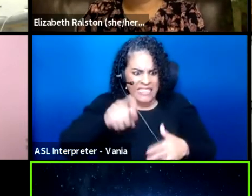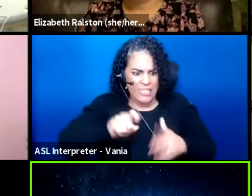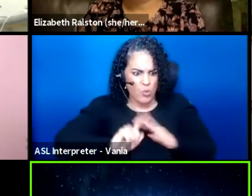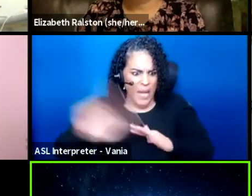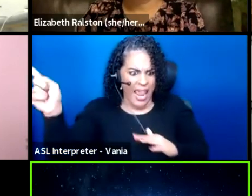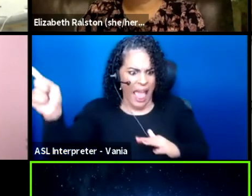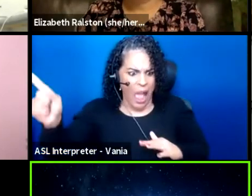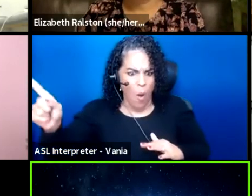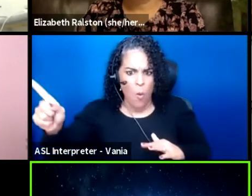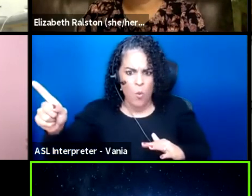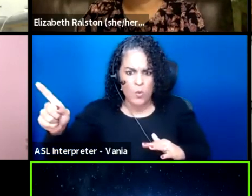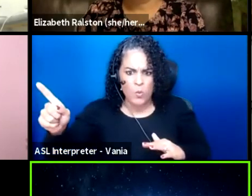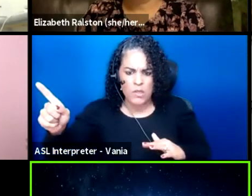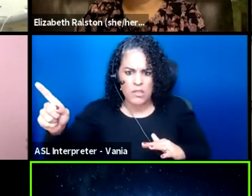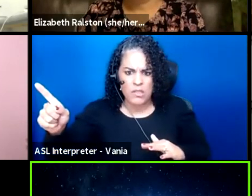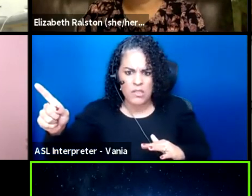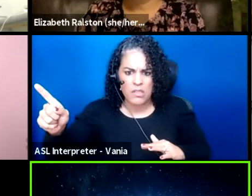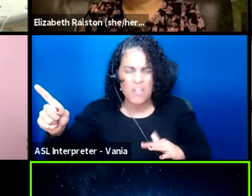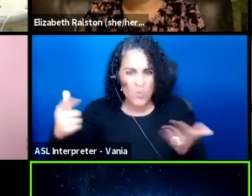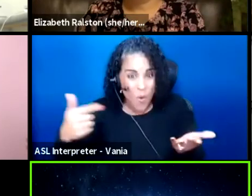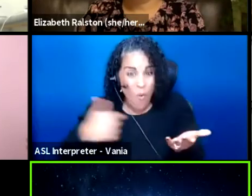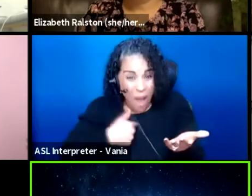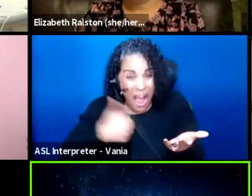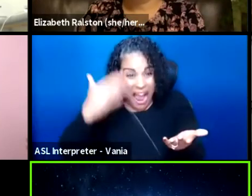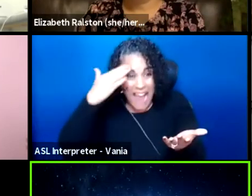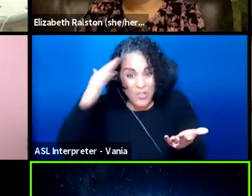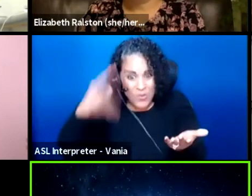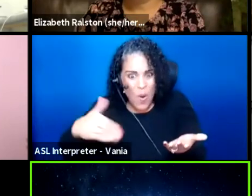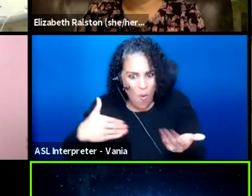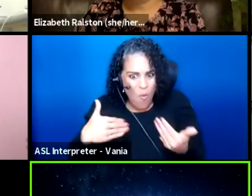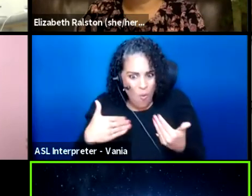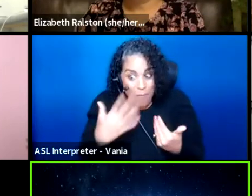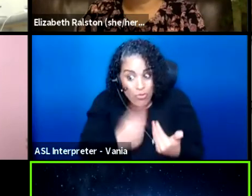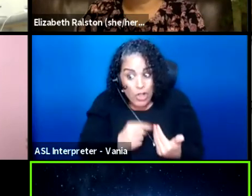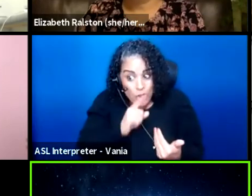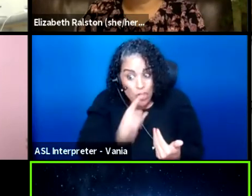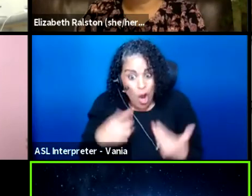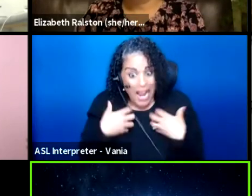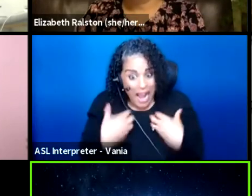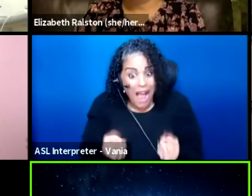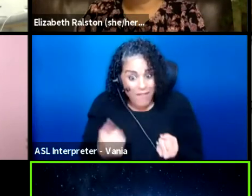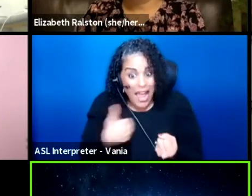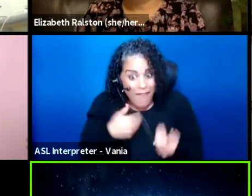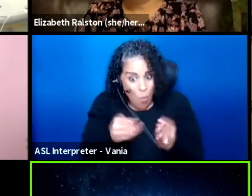So I know that they're, I'm pretty sure, I'm confident that there is a way to get this done.